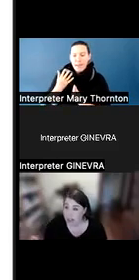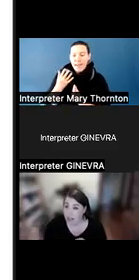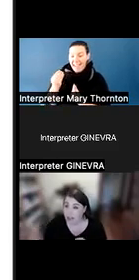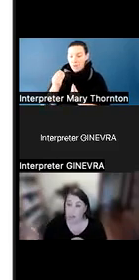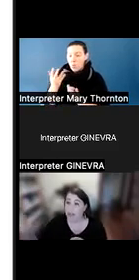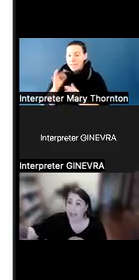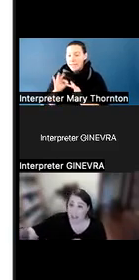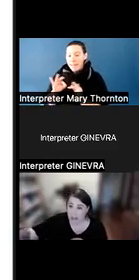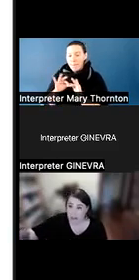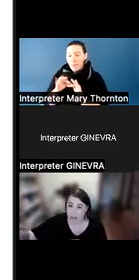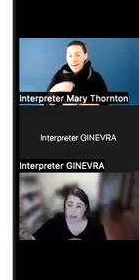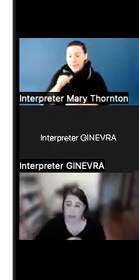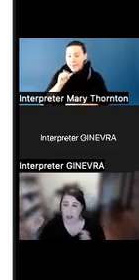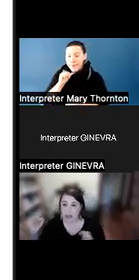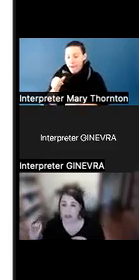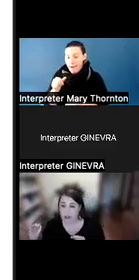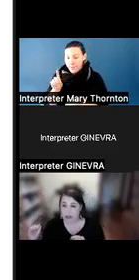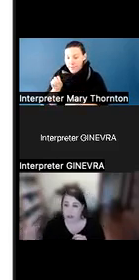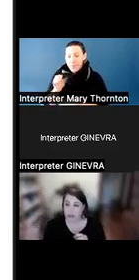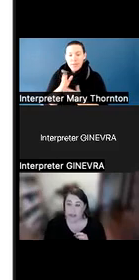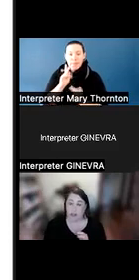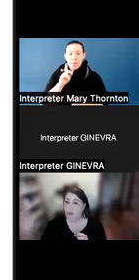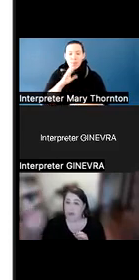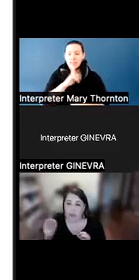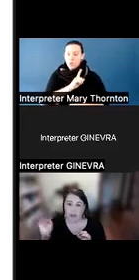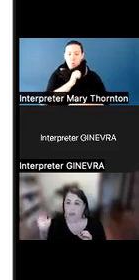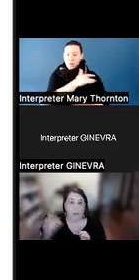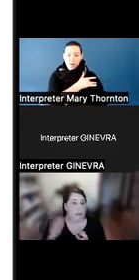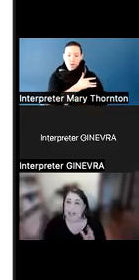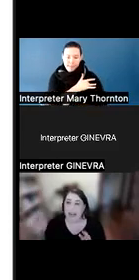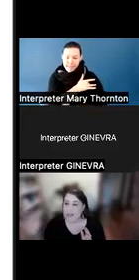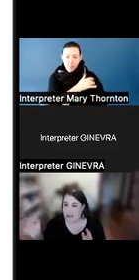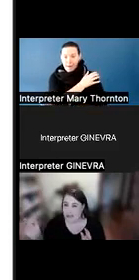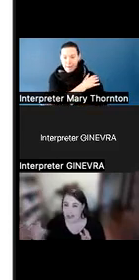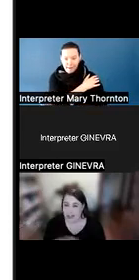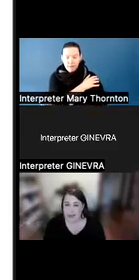Don't put a hand on my shoulder. Don't repeat my name several times.